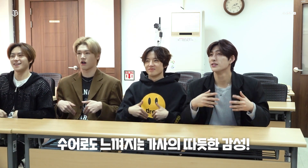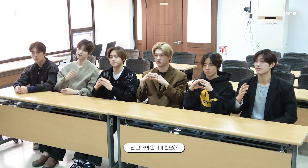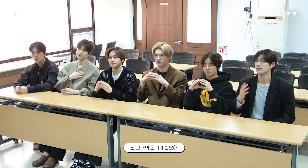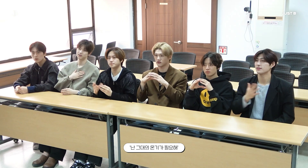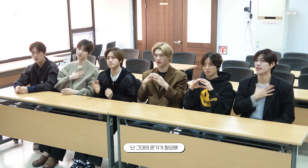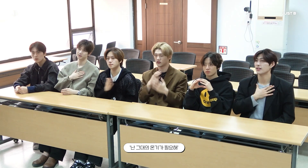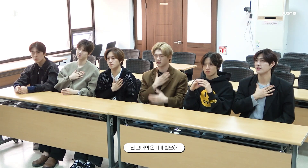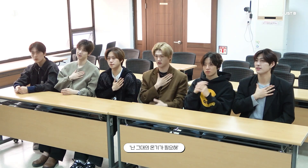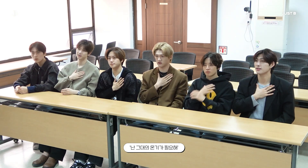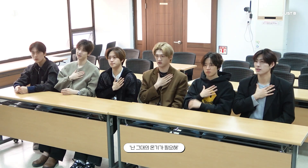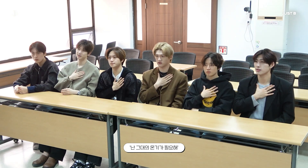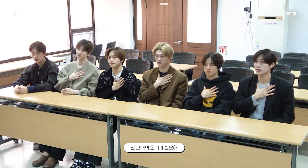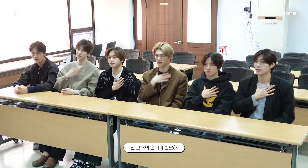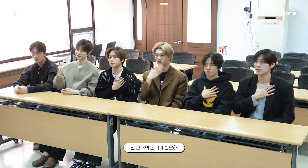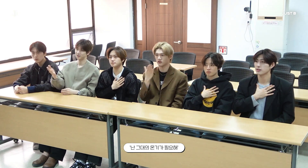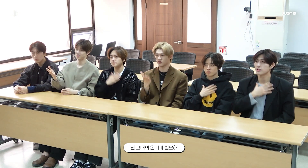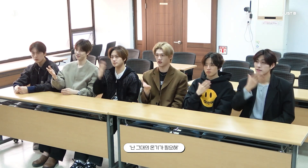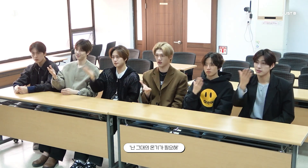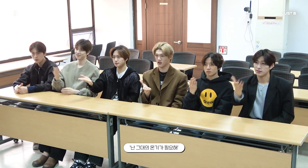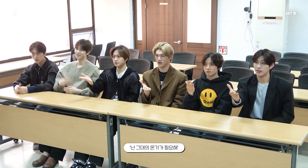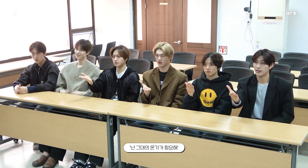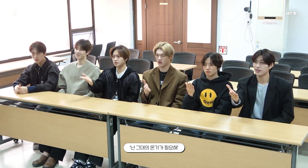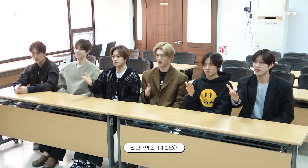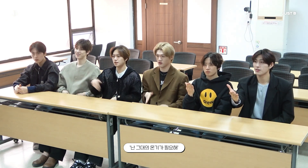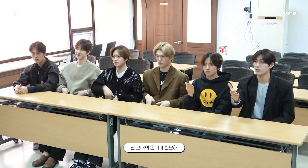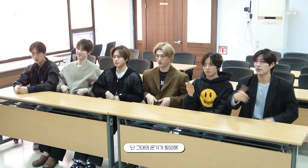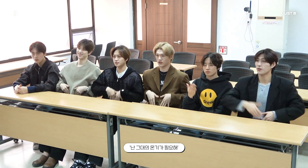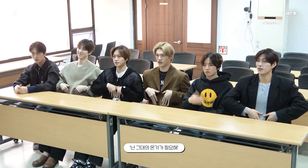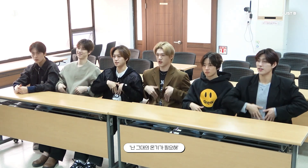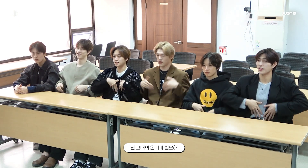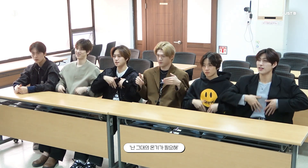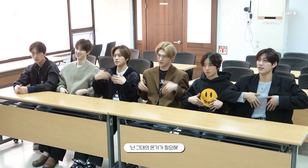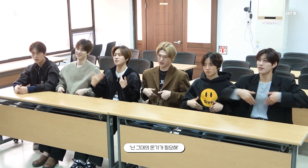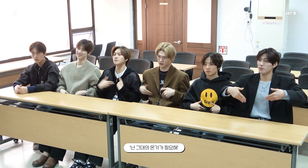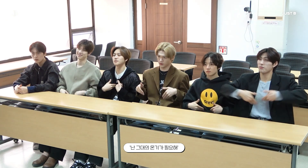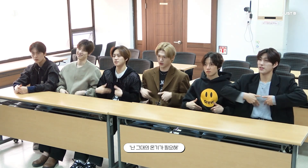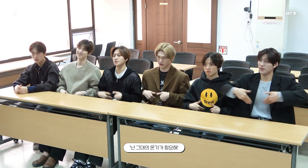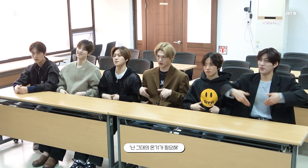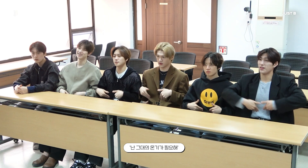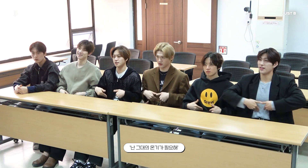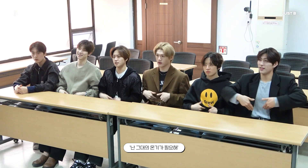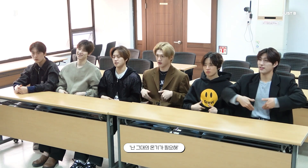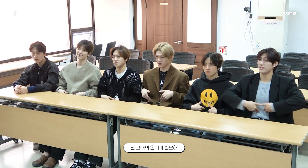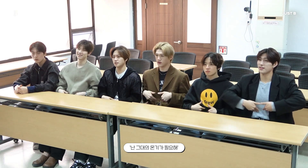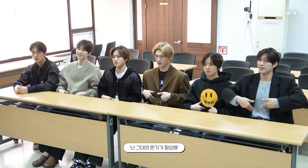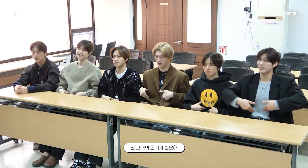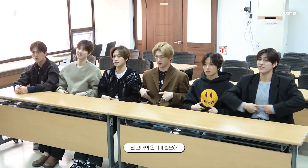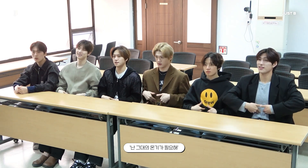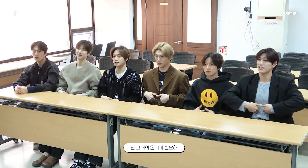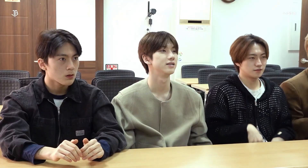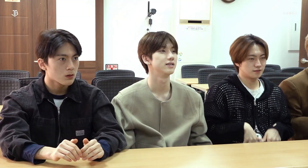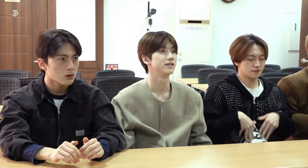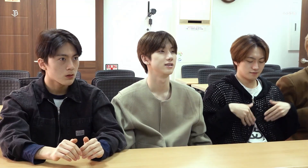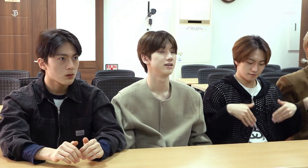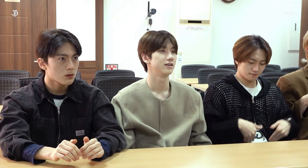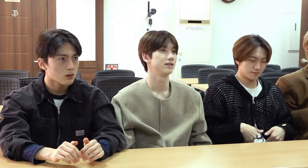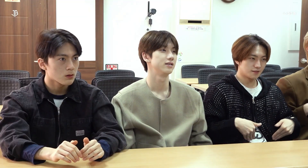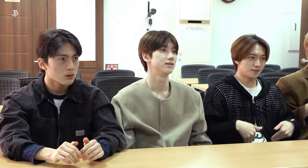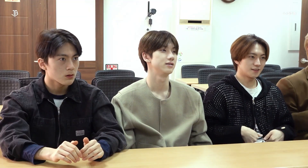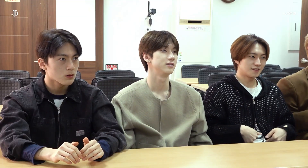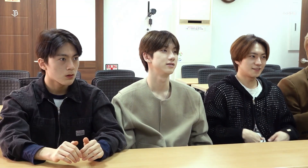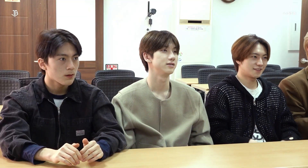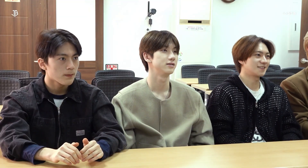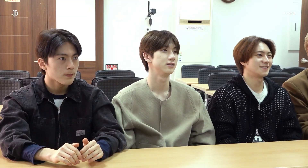'I need your warmth'